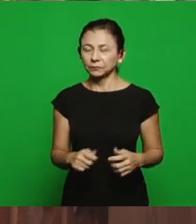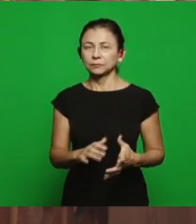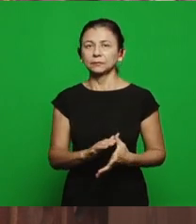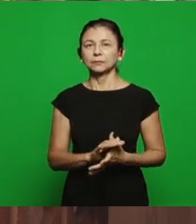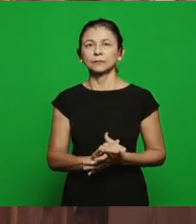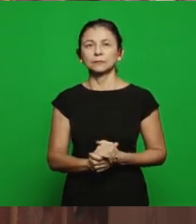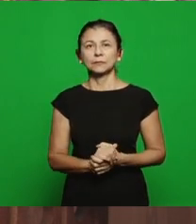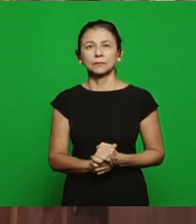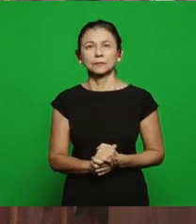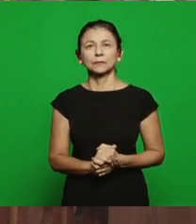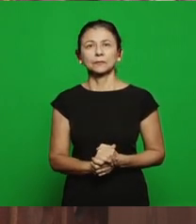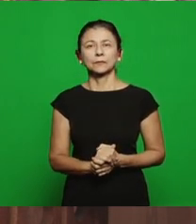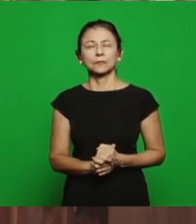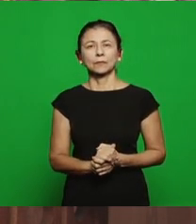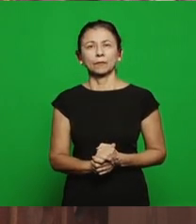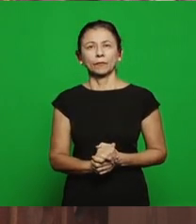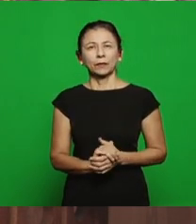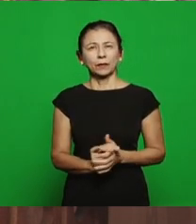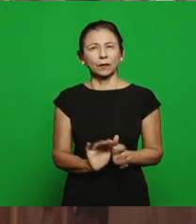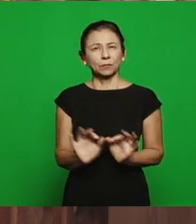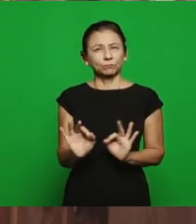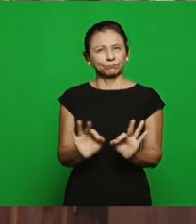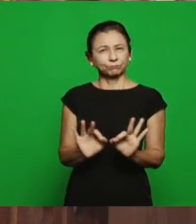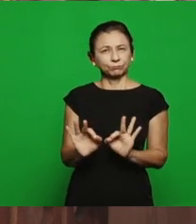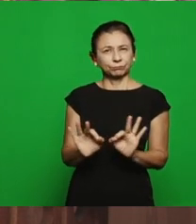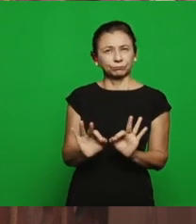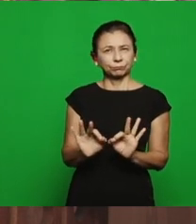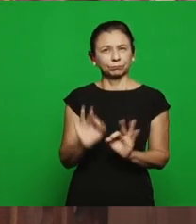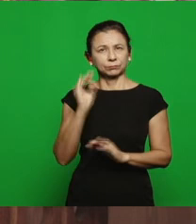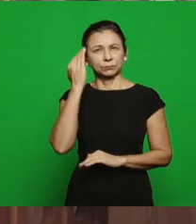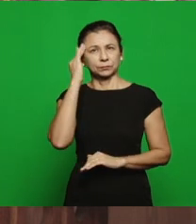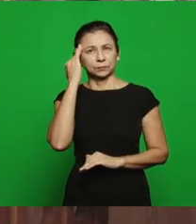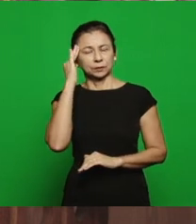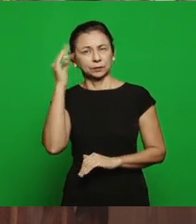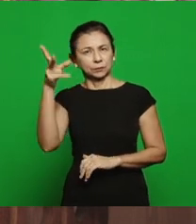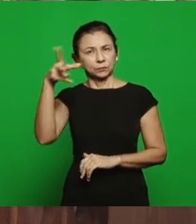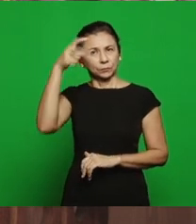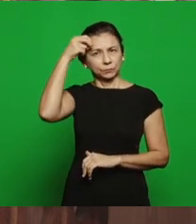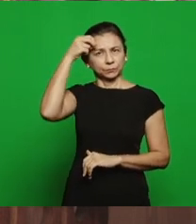better understood and better absorbed buy the